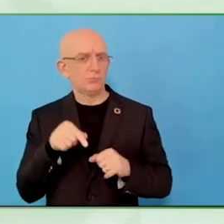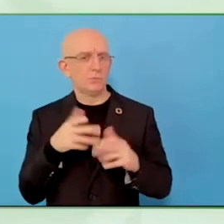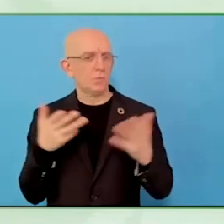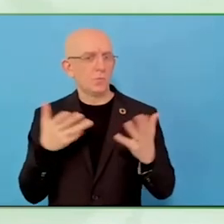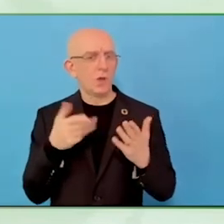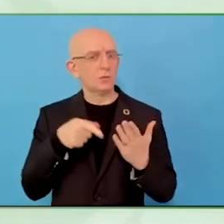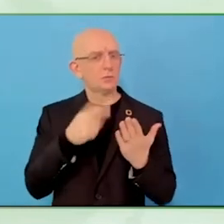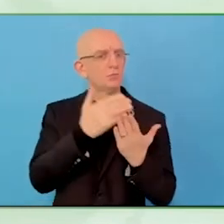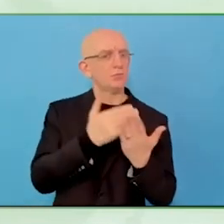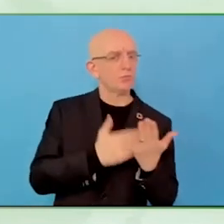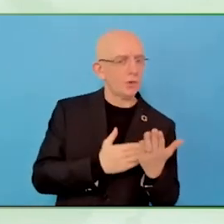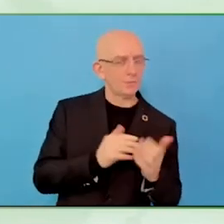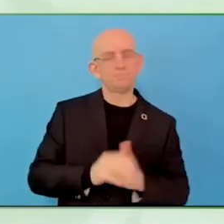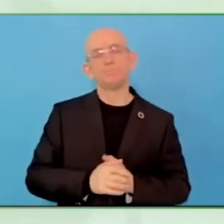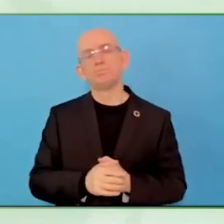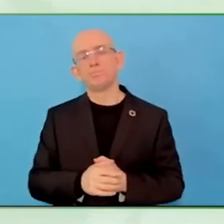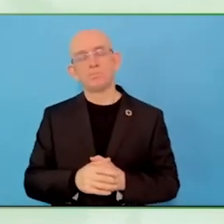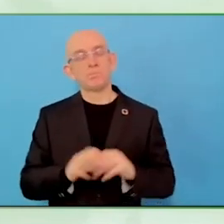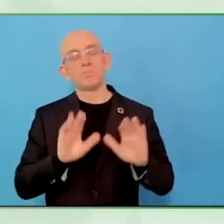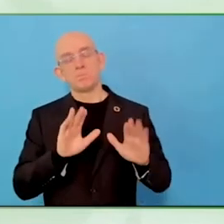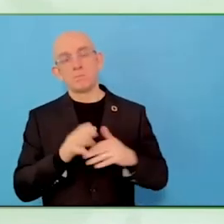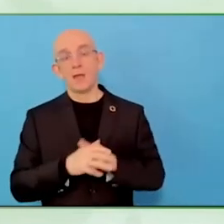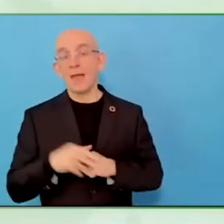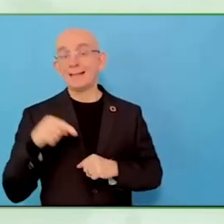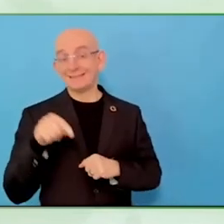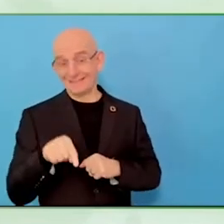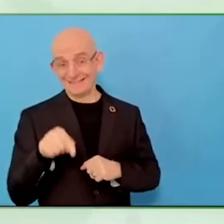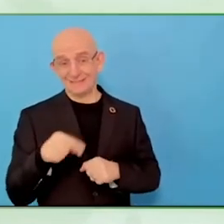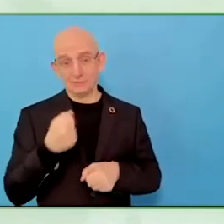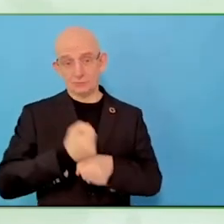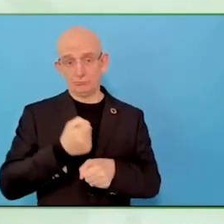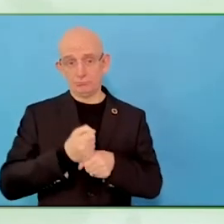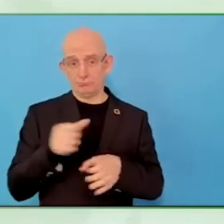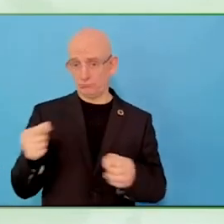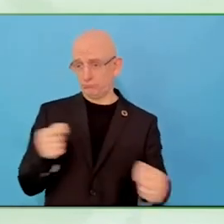The model is about three major interventions.